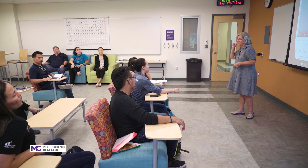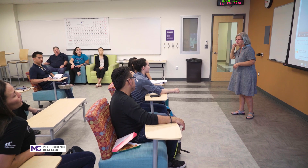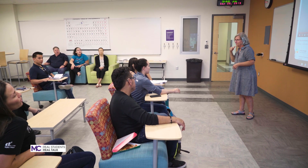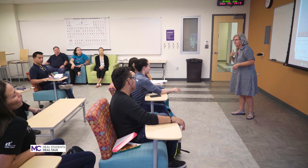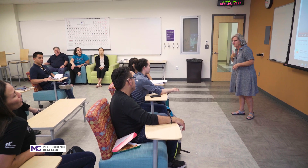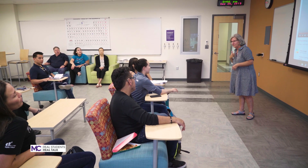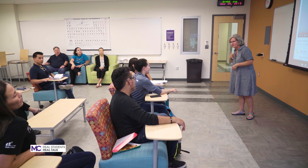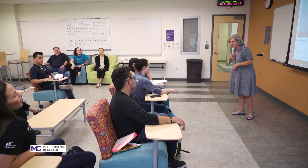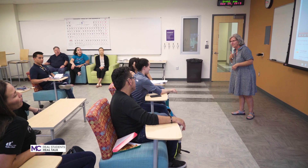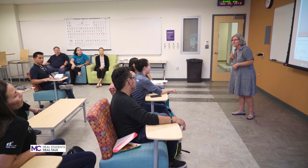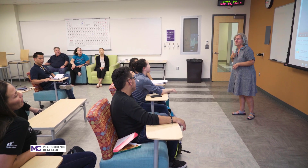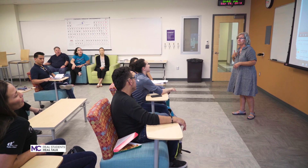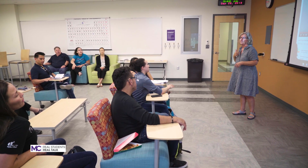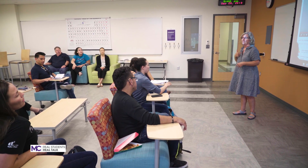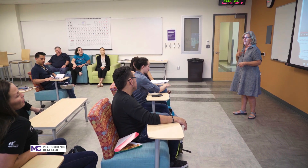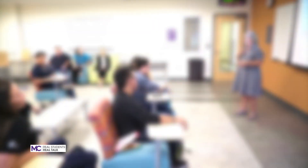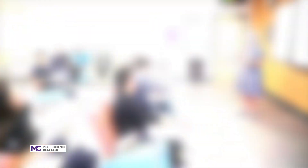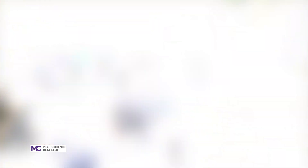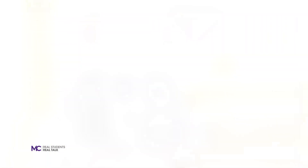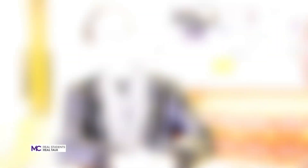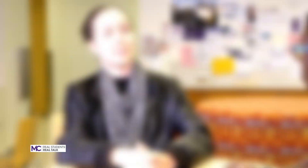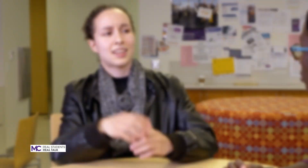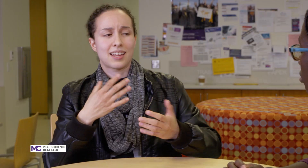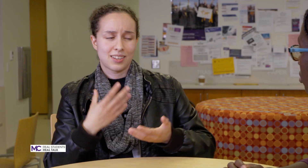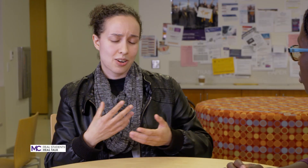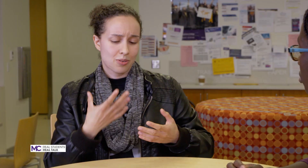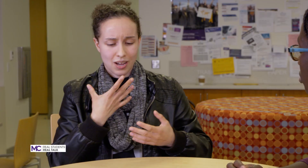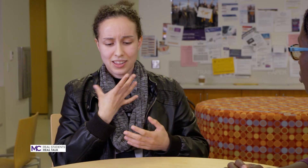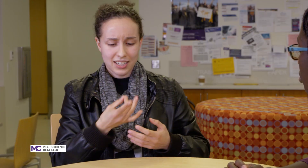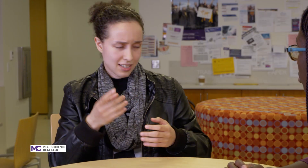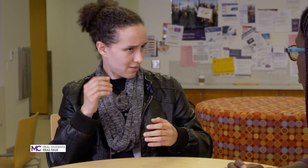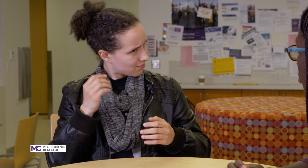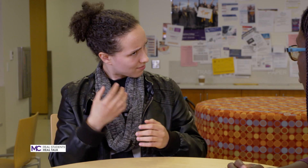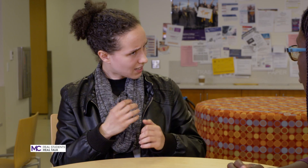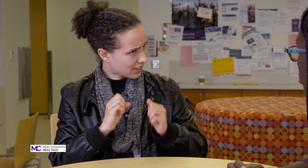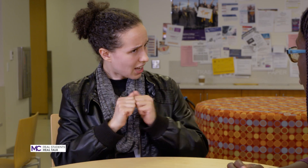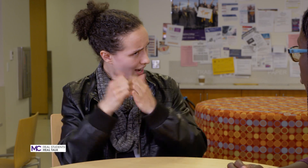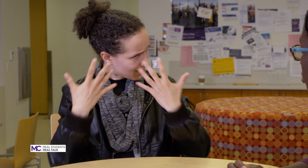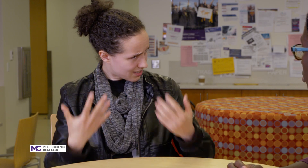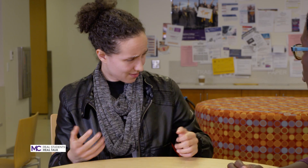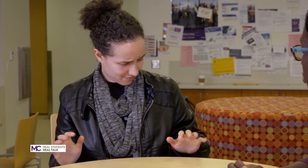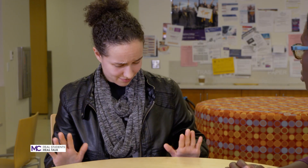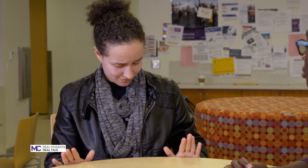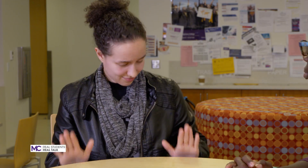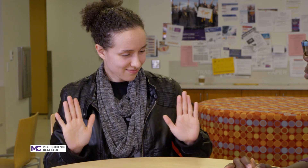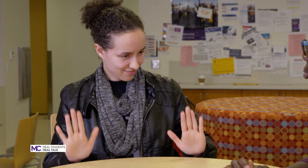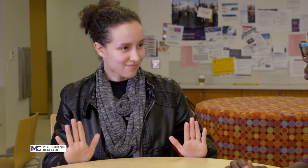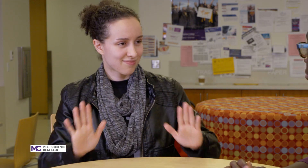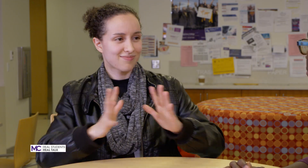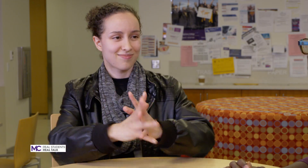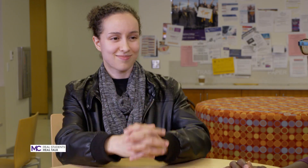environments and you know I like it a lot